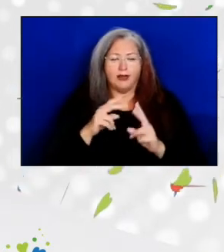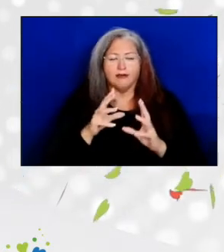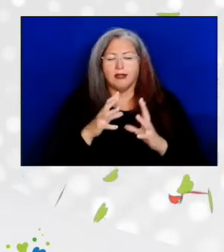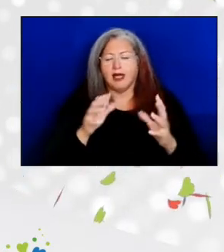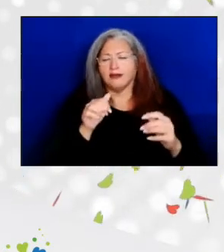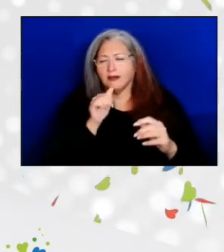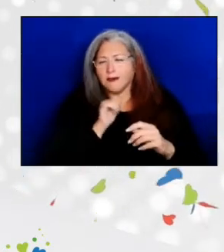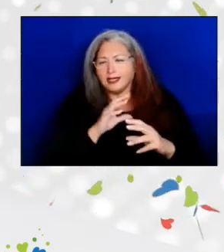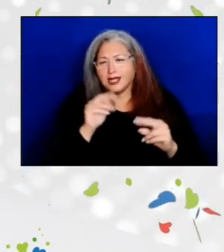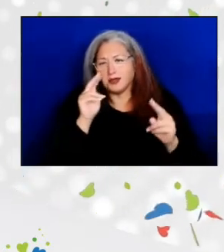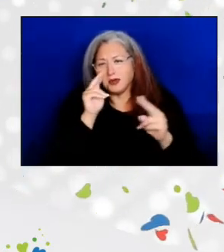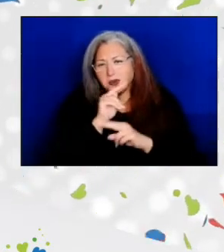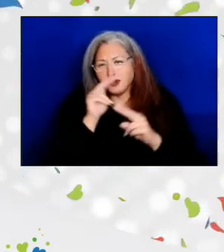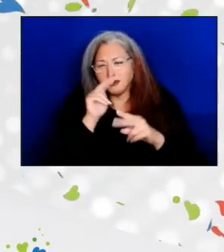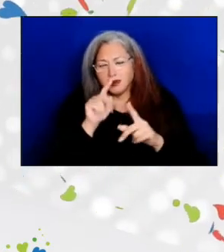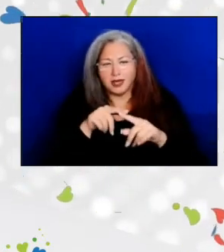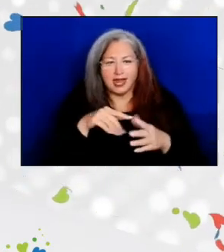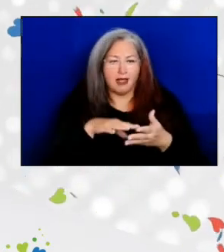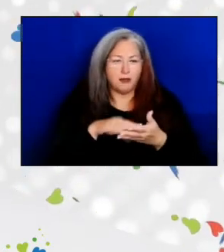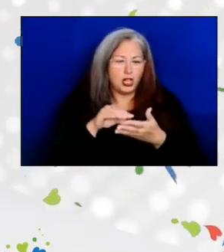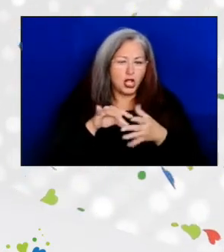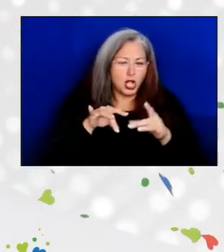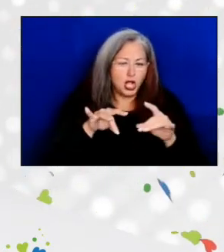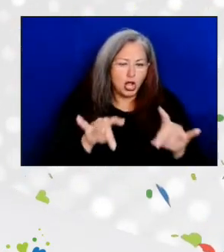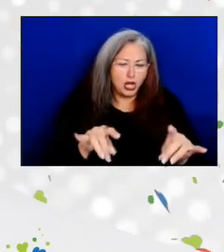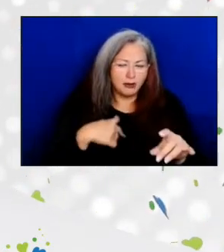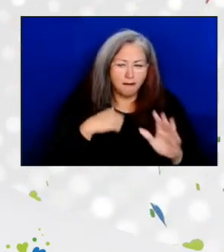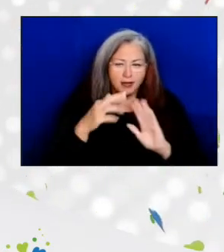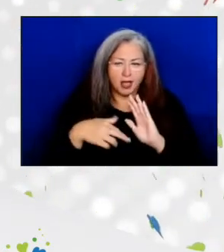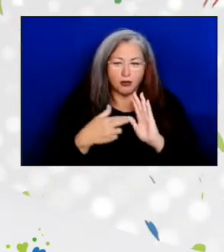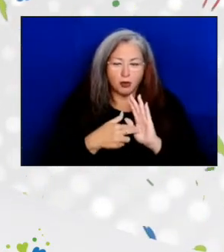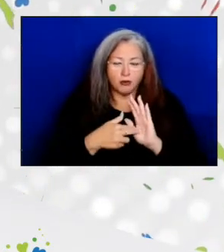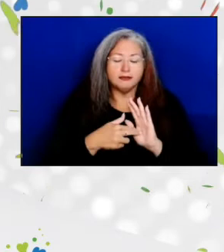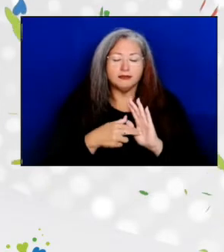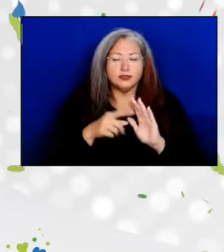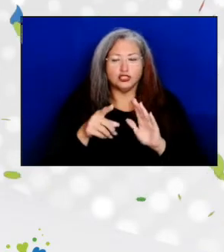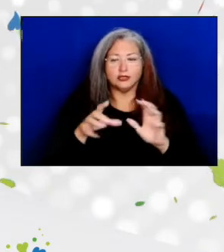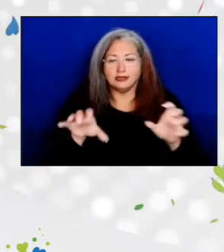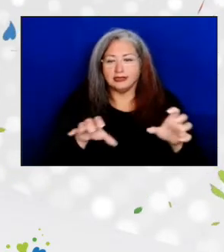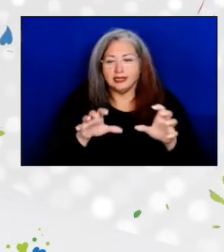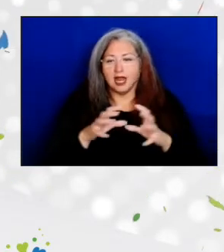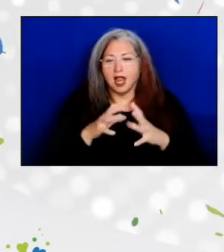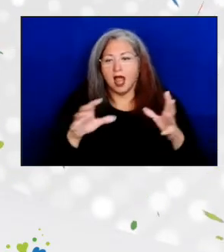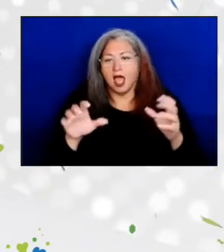as I was learning my role. She has also done tremendous work advancing partnerships